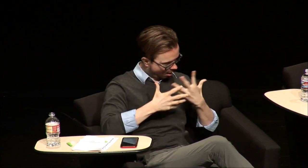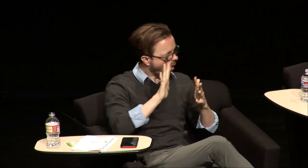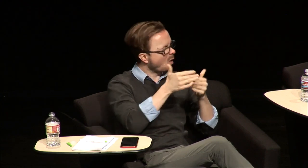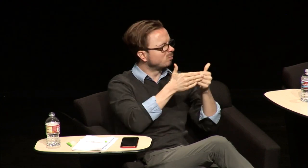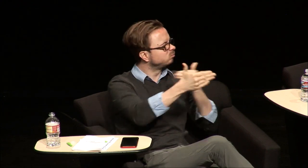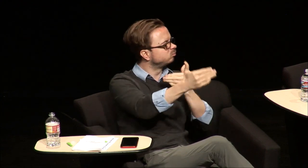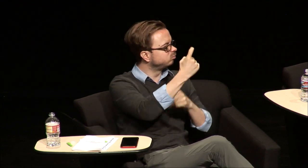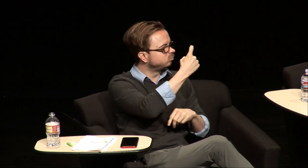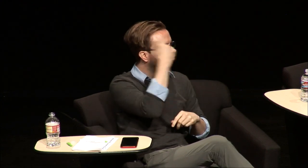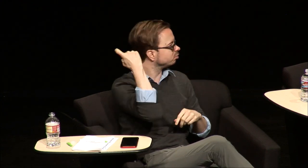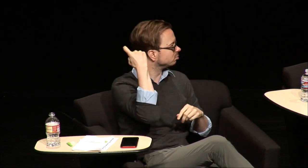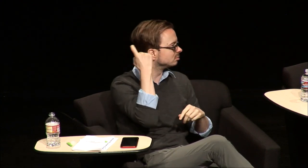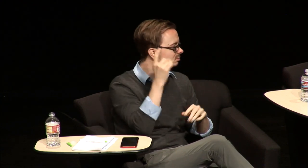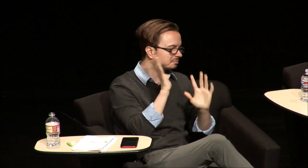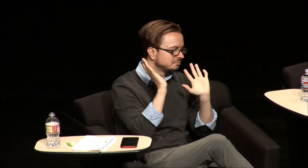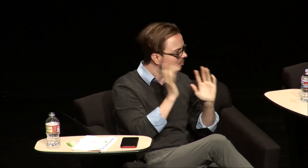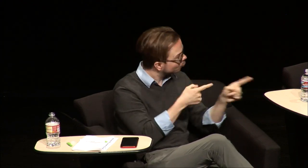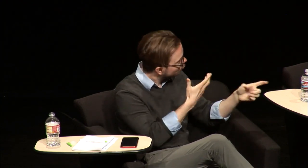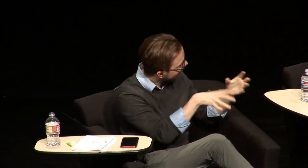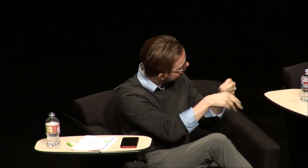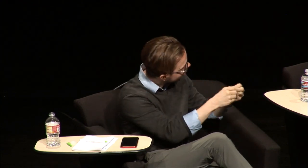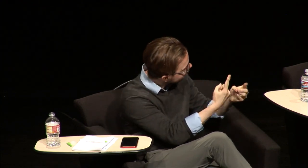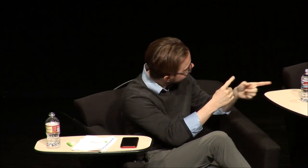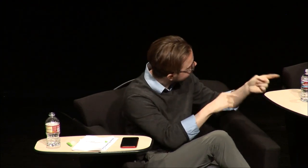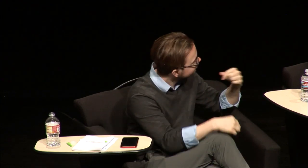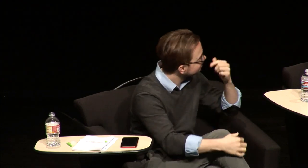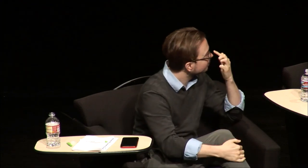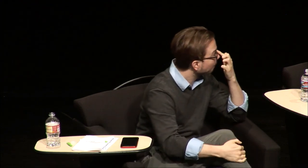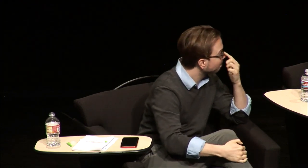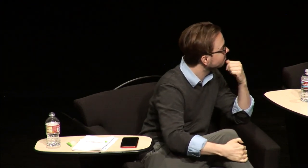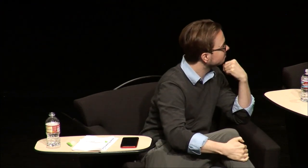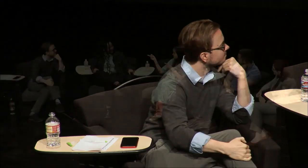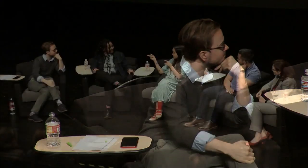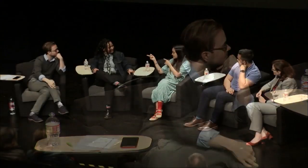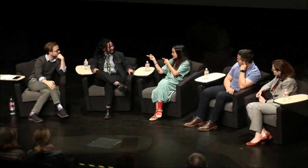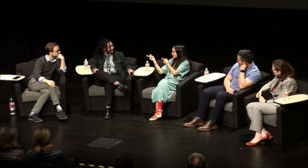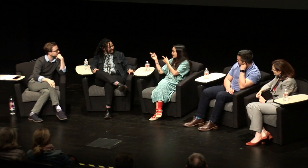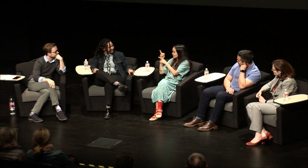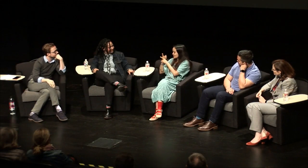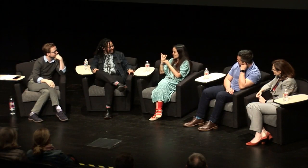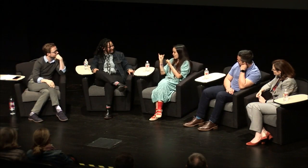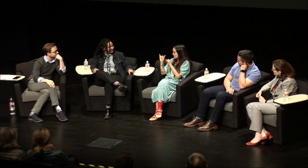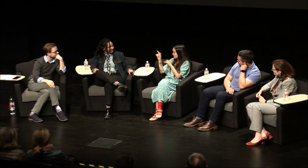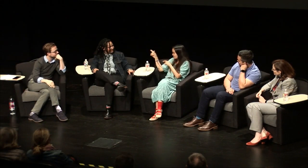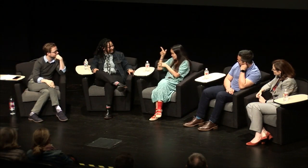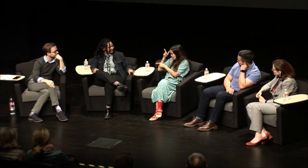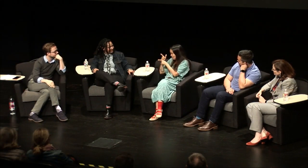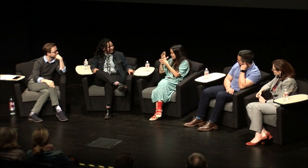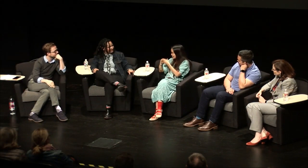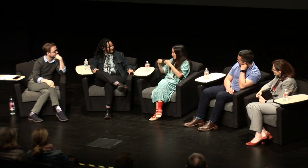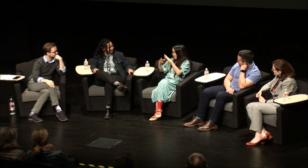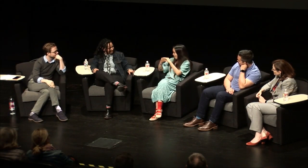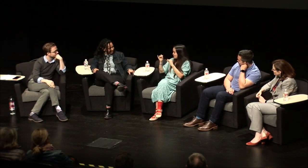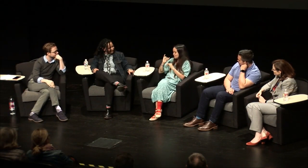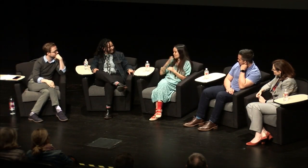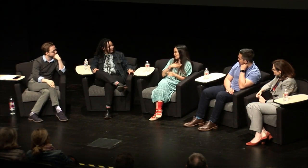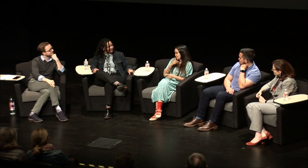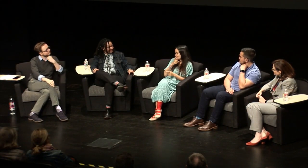through me you know and I mean it was totally traumatic yeah I'm totally with you on that. [Claudia:] yeah I wanted to add something I have the same with your